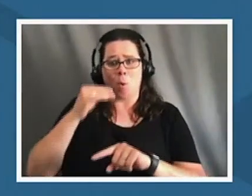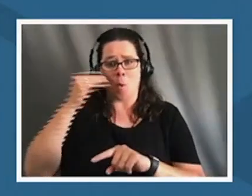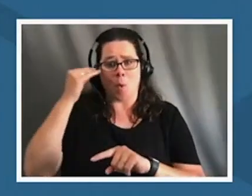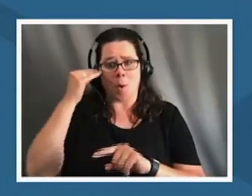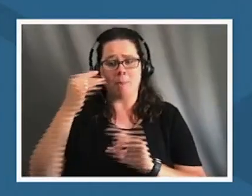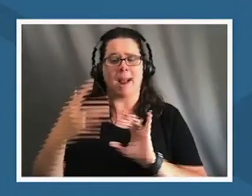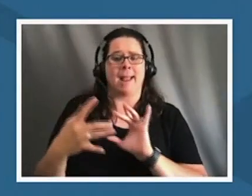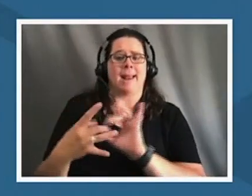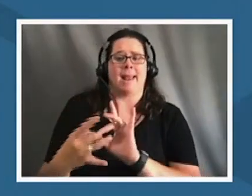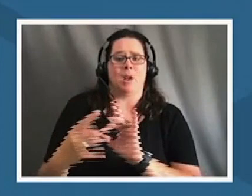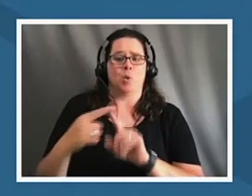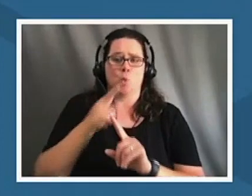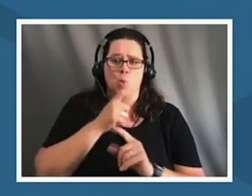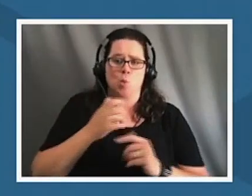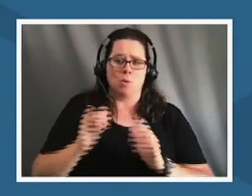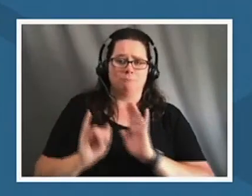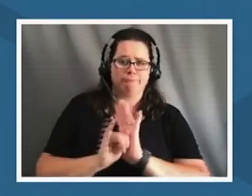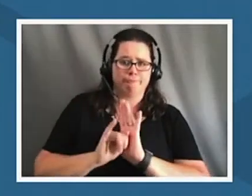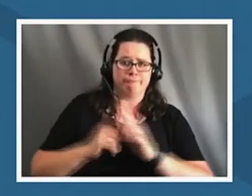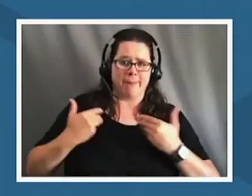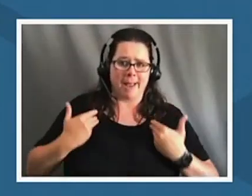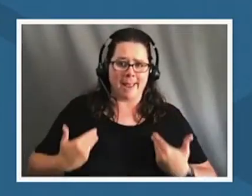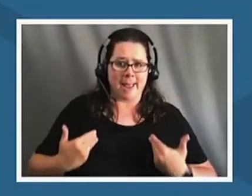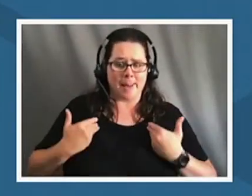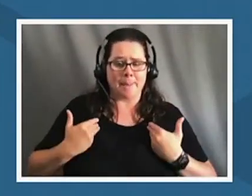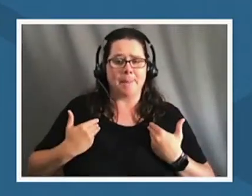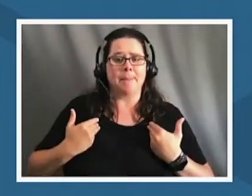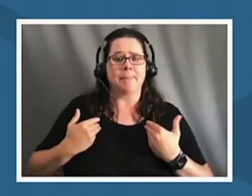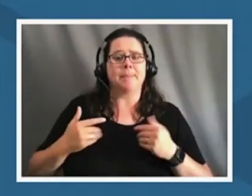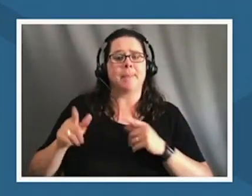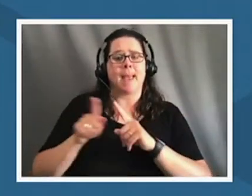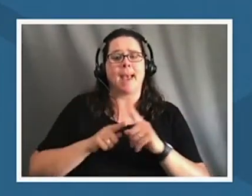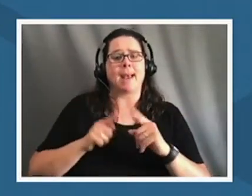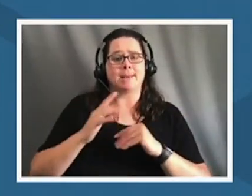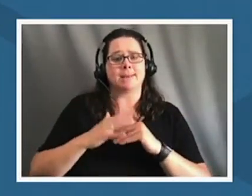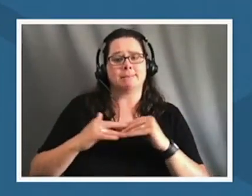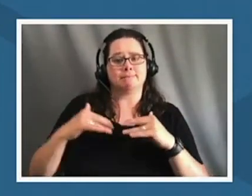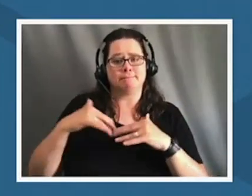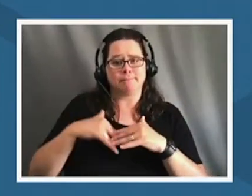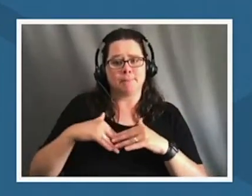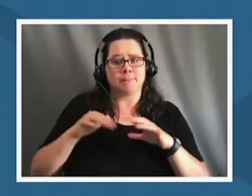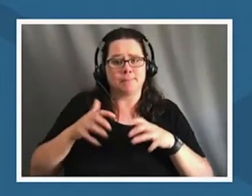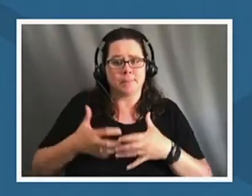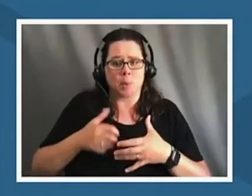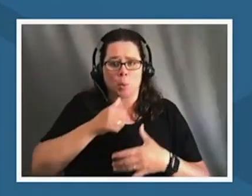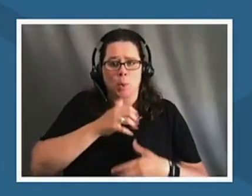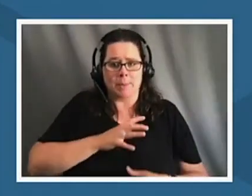who i am as a denae woman